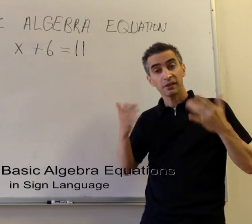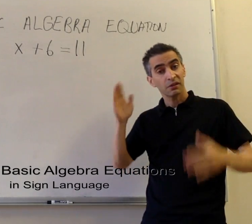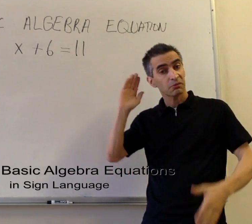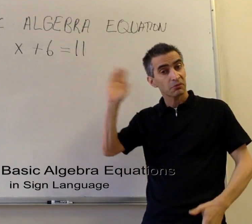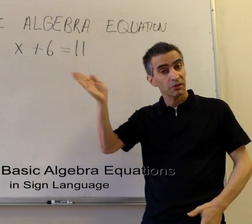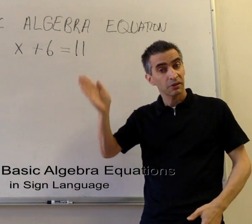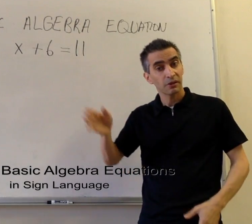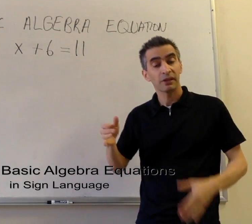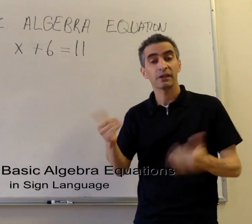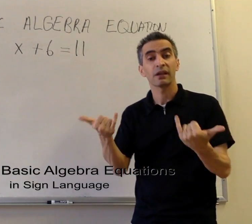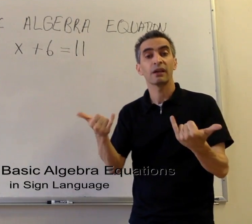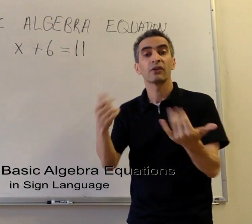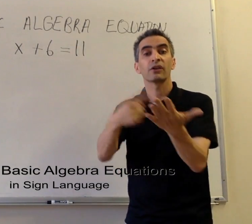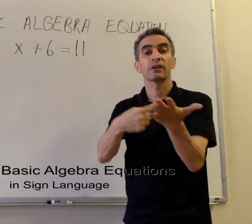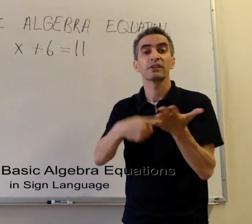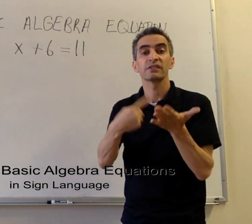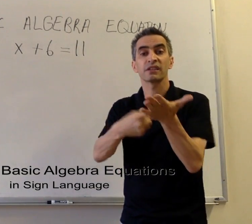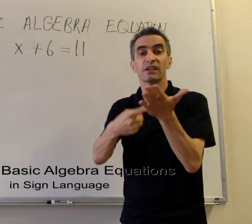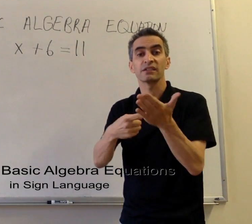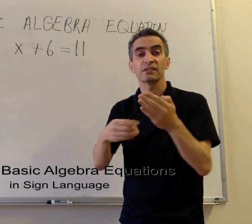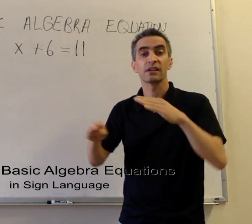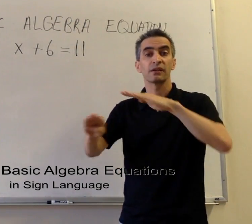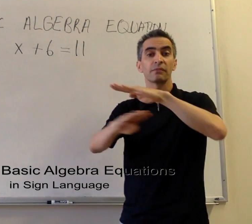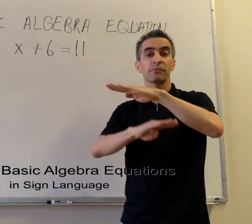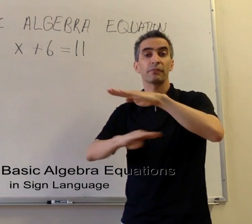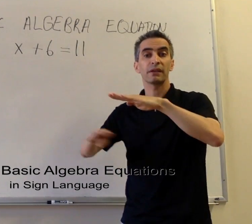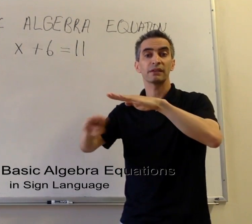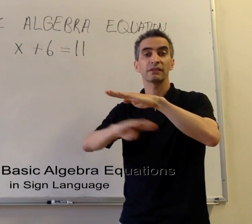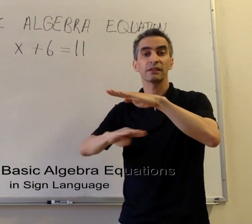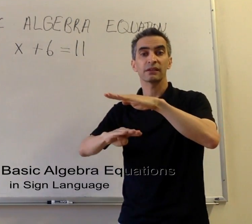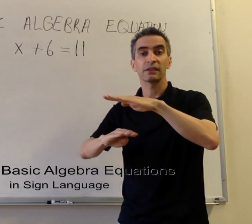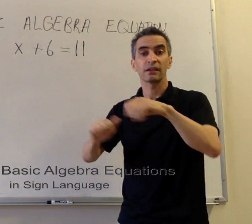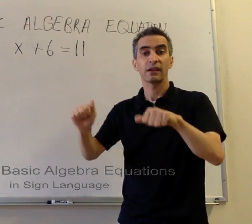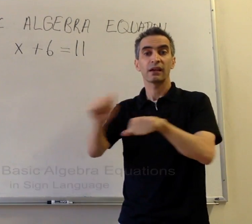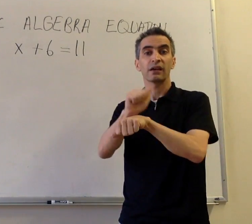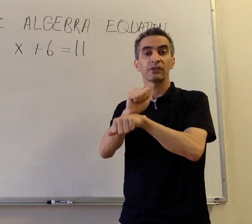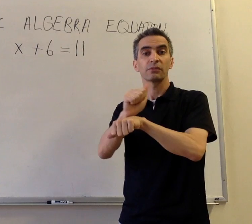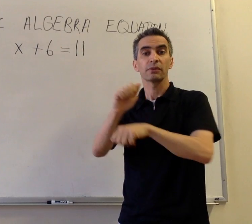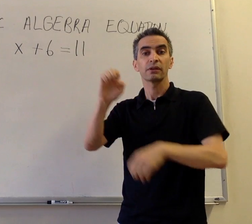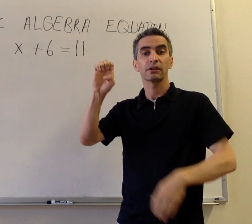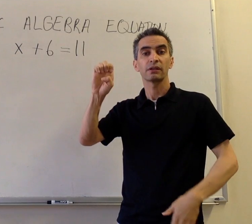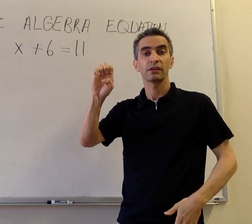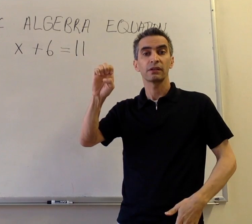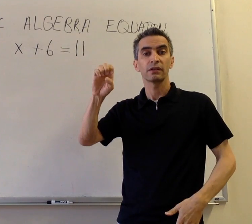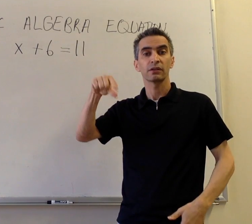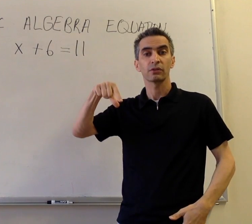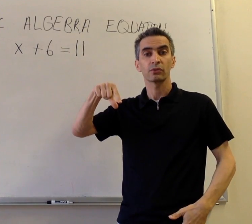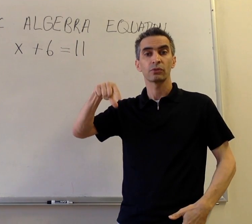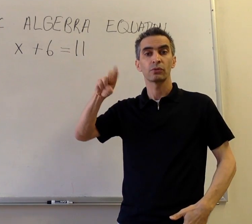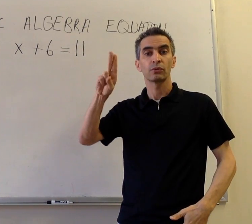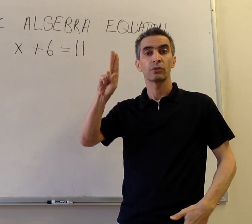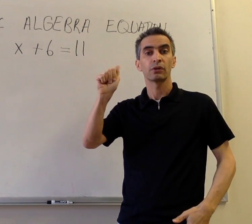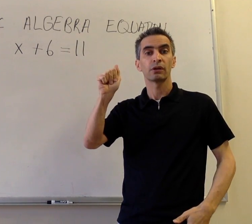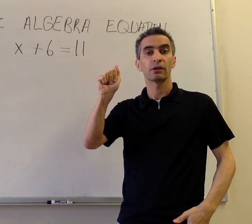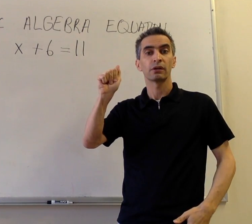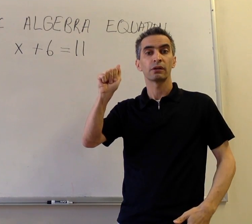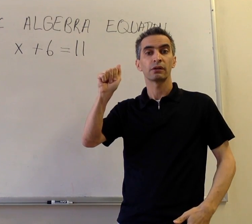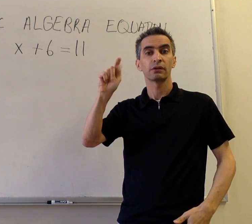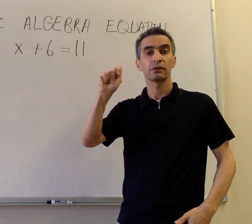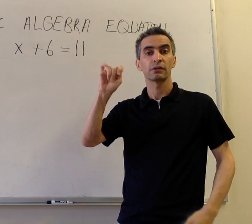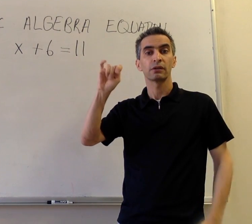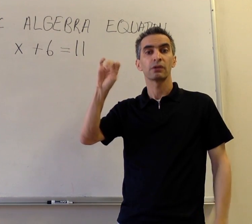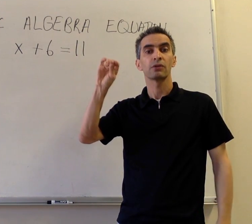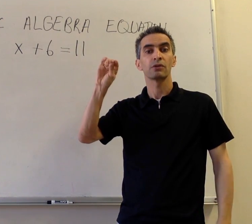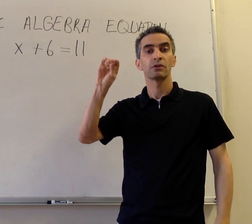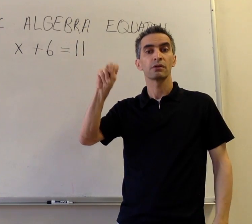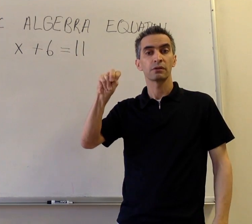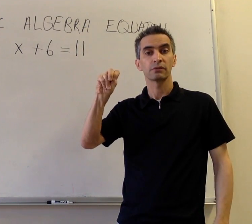What's Up? Hello! Now we are going discuss basic algebra equations.